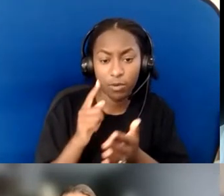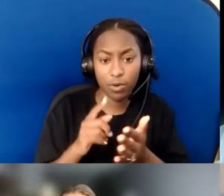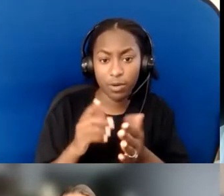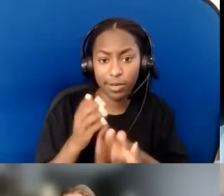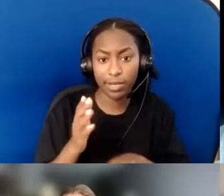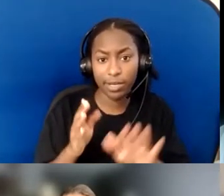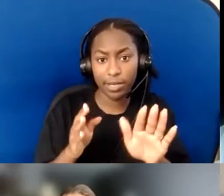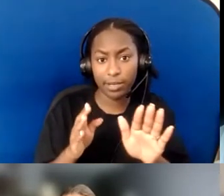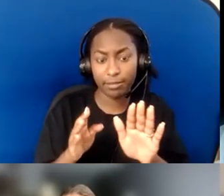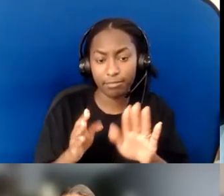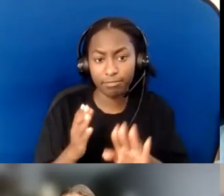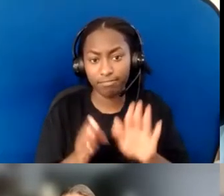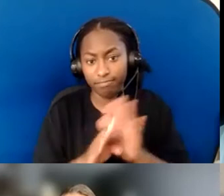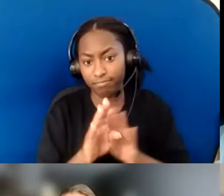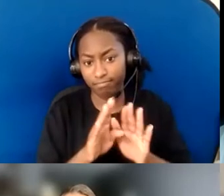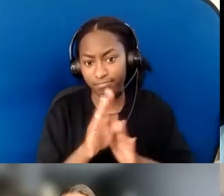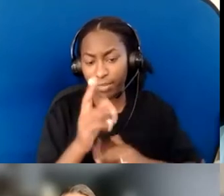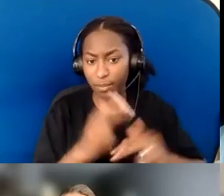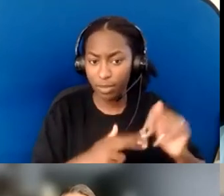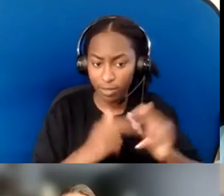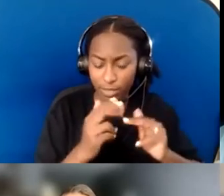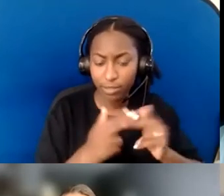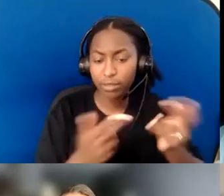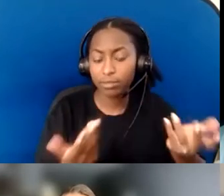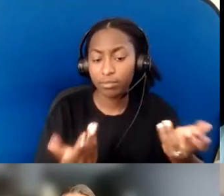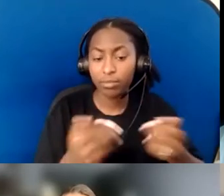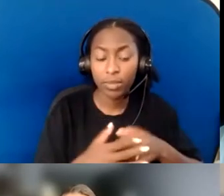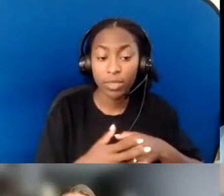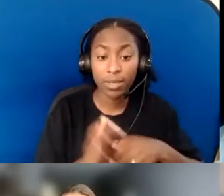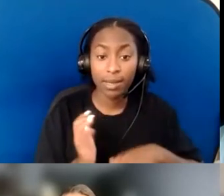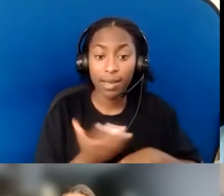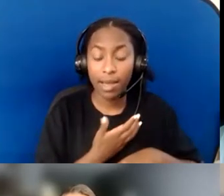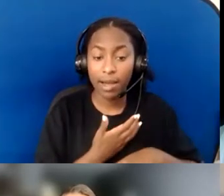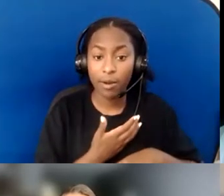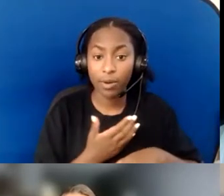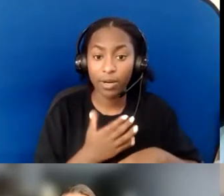Our disability ministry—we now call it an accessibility ministry—